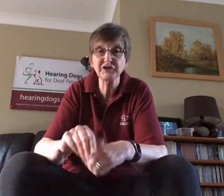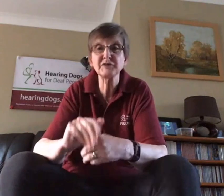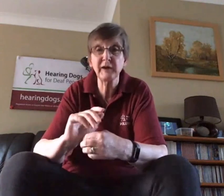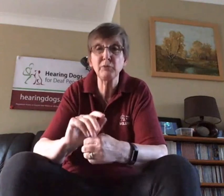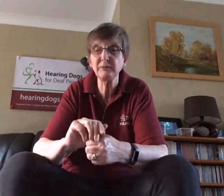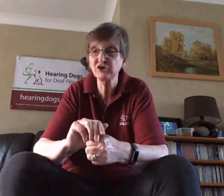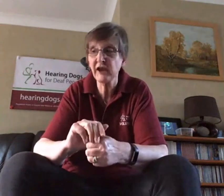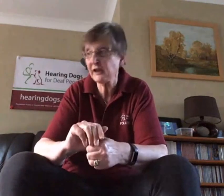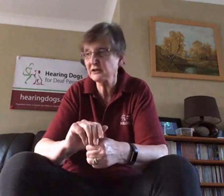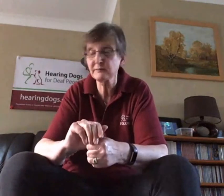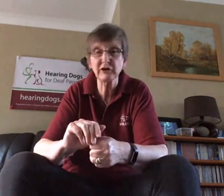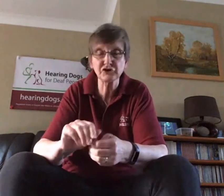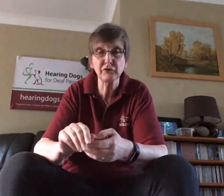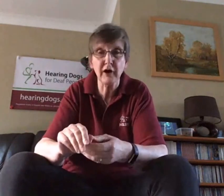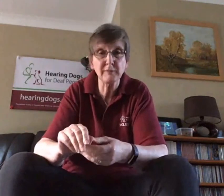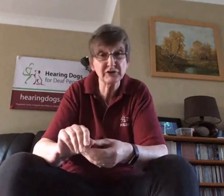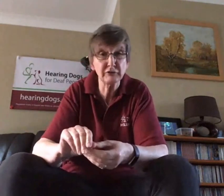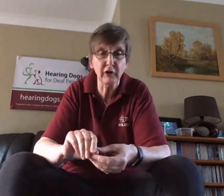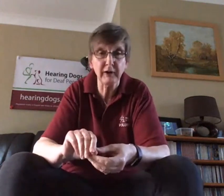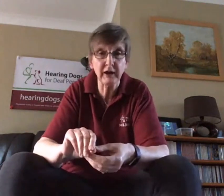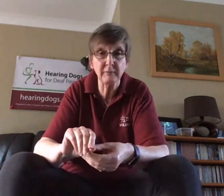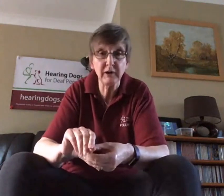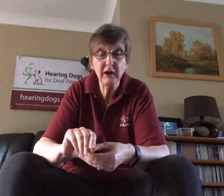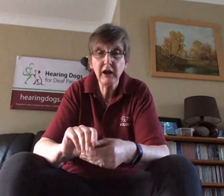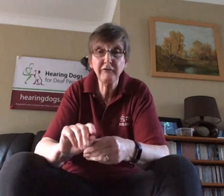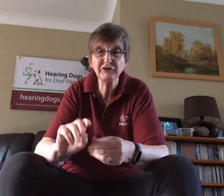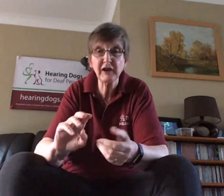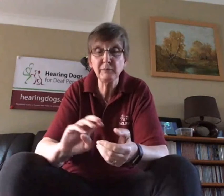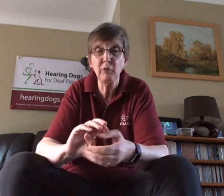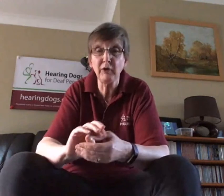but he will keep checking to make sure that I'm still following him, if at any point I've